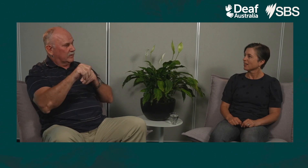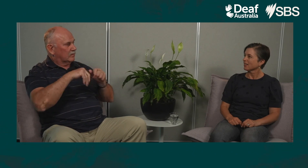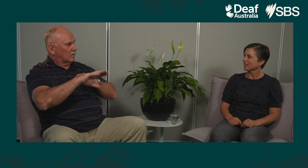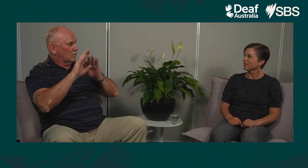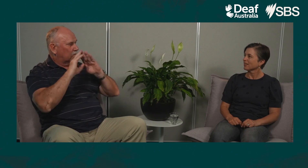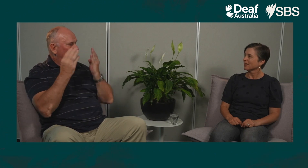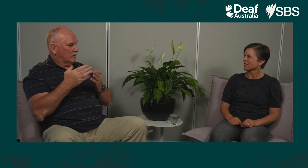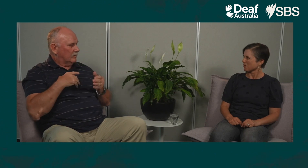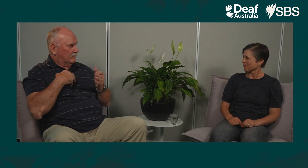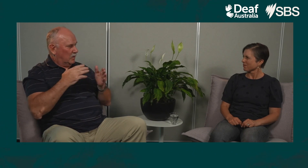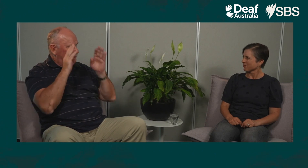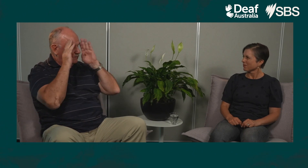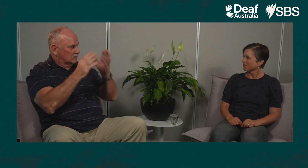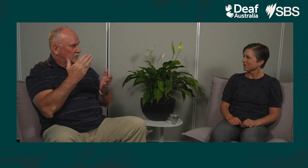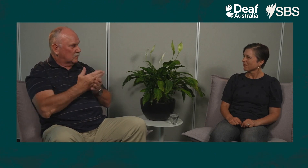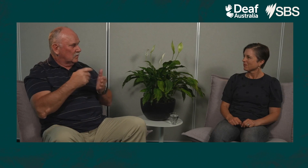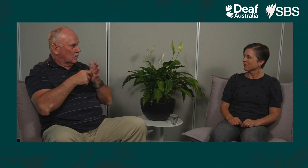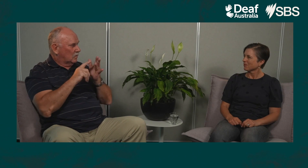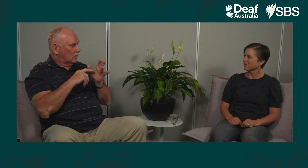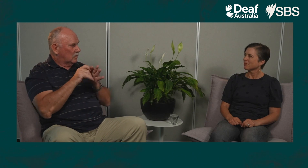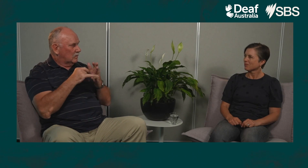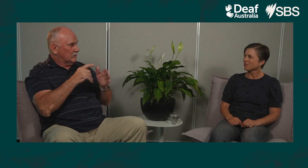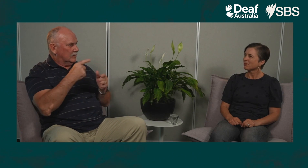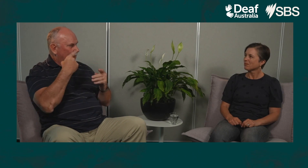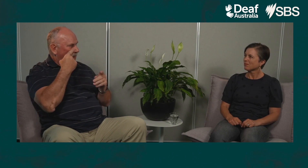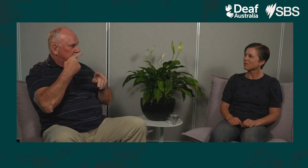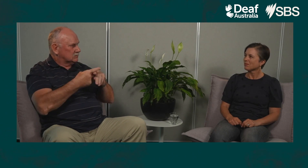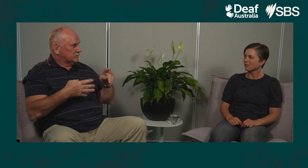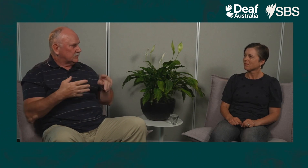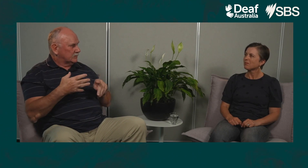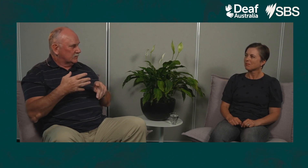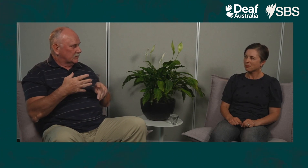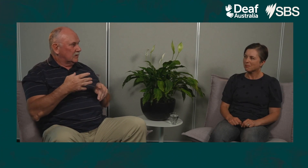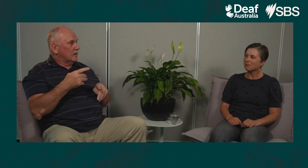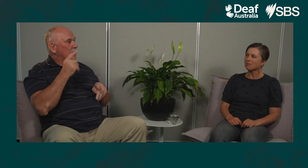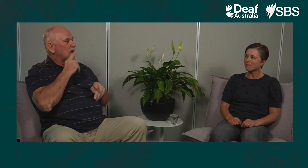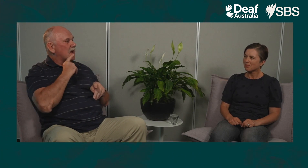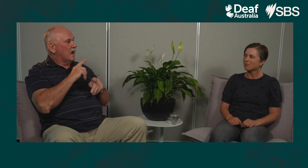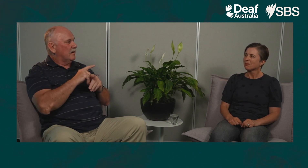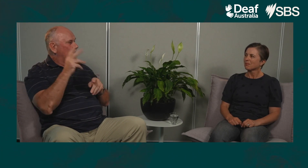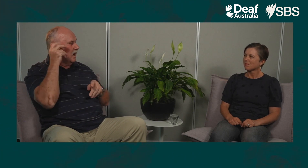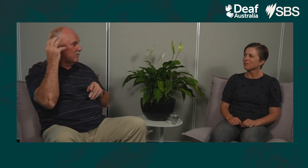are some of the best and safest drivers in the world, because of their acute awareness and their visual acuity. So if you think about people